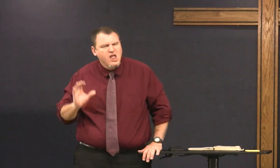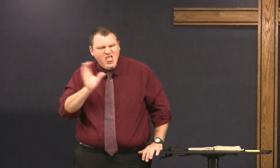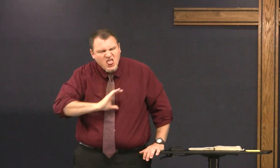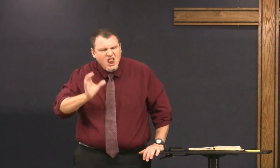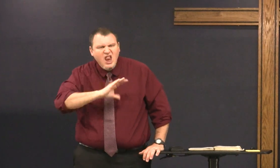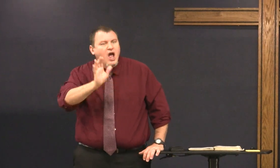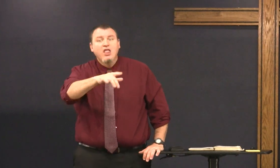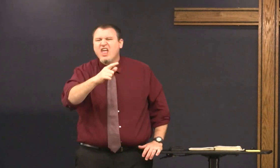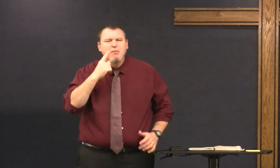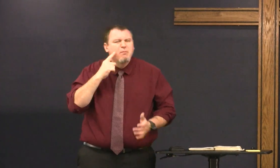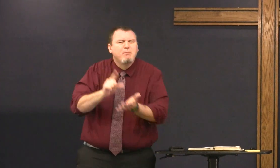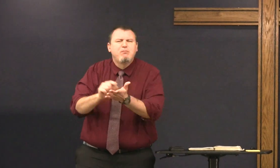but they can't find it